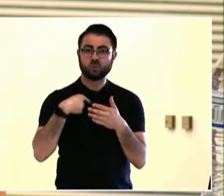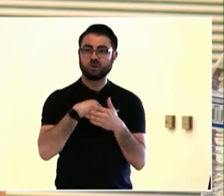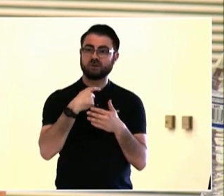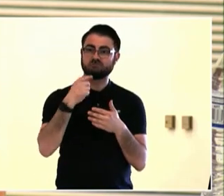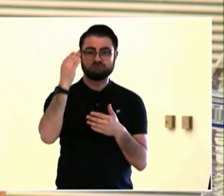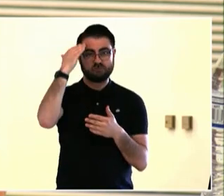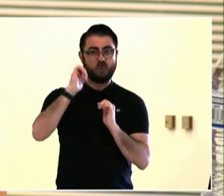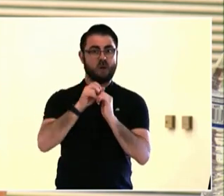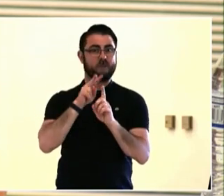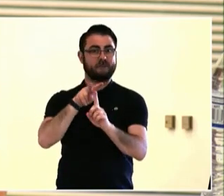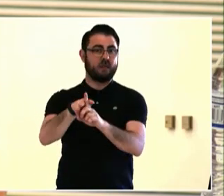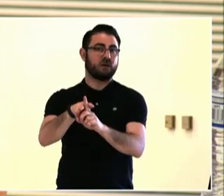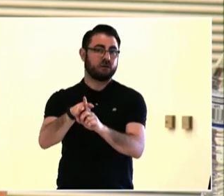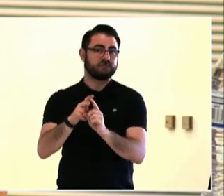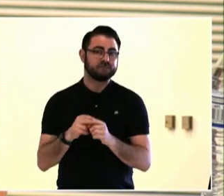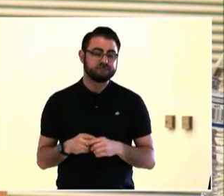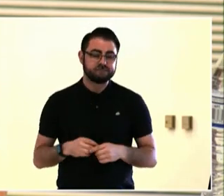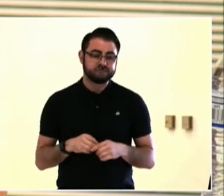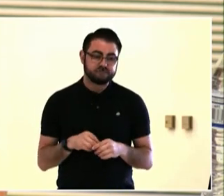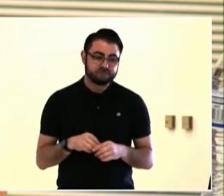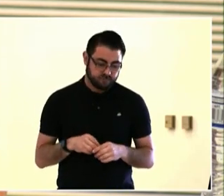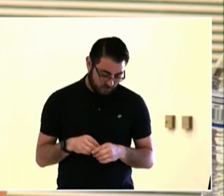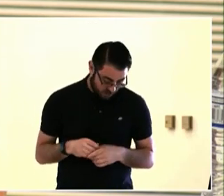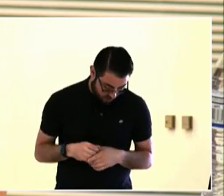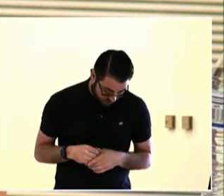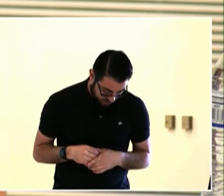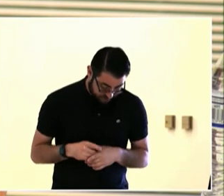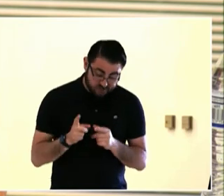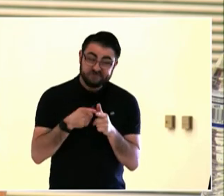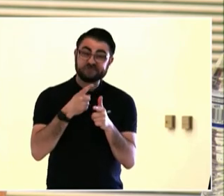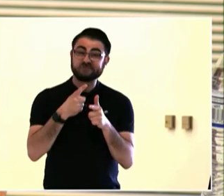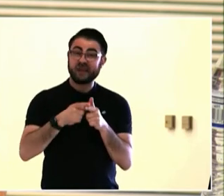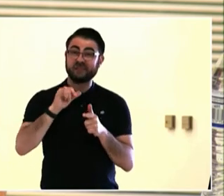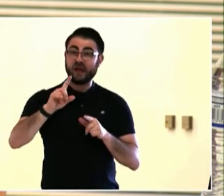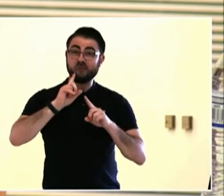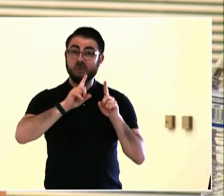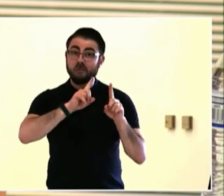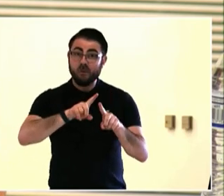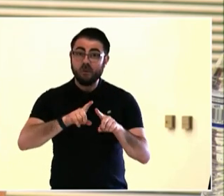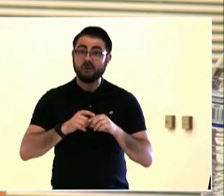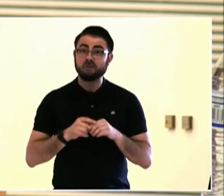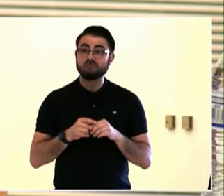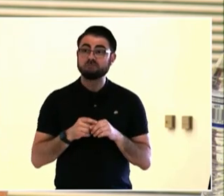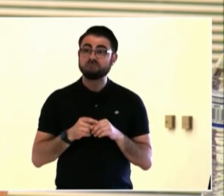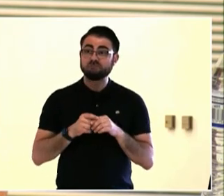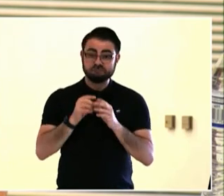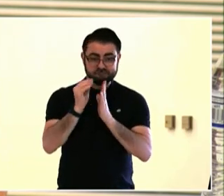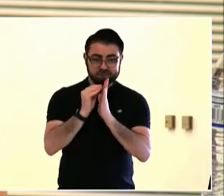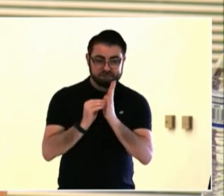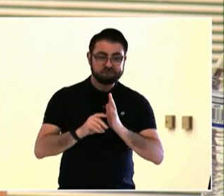Expertize. Another, I dream with an